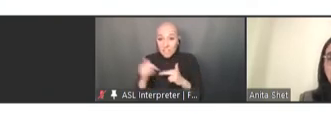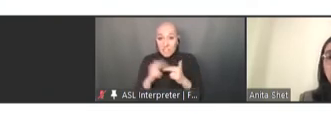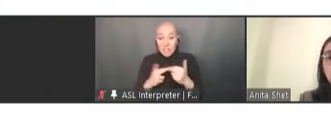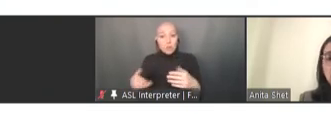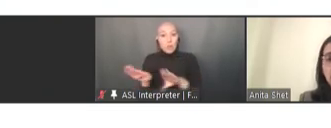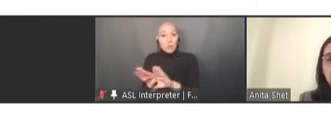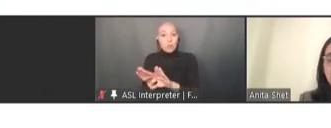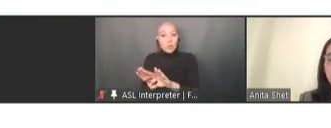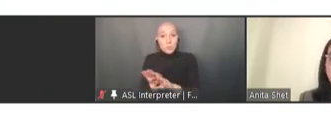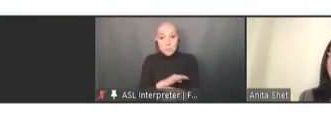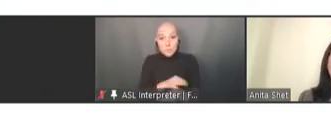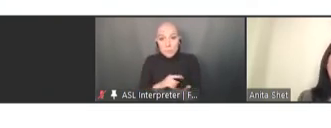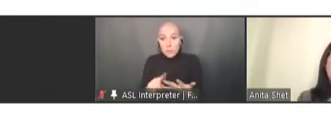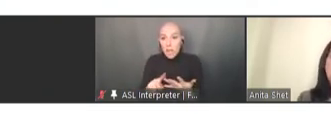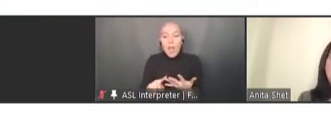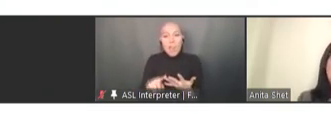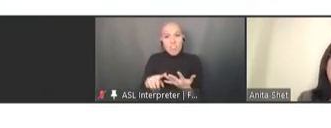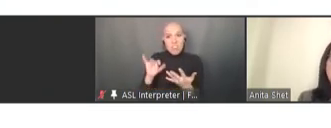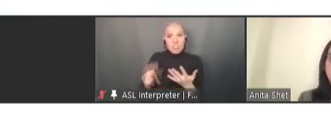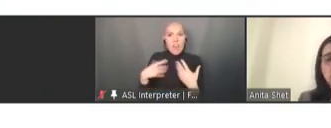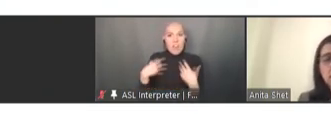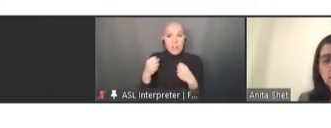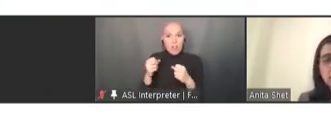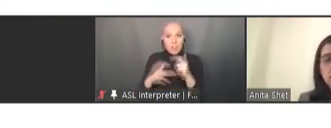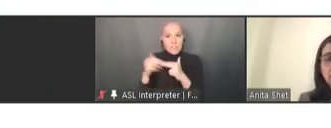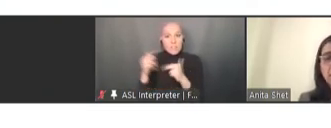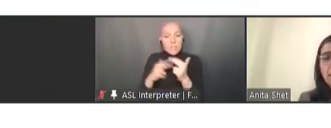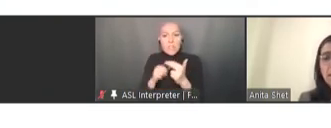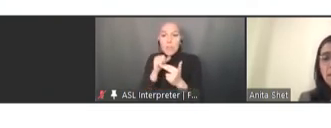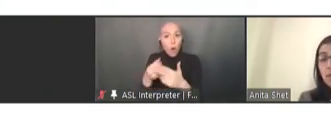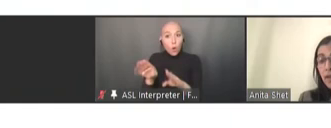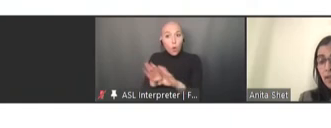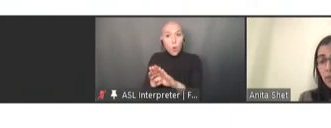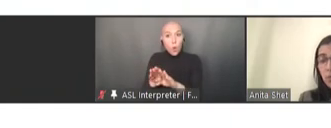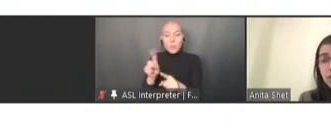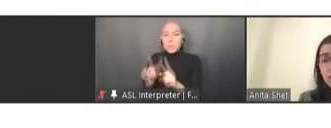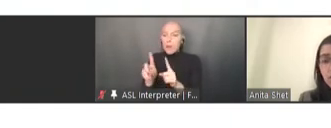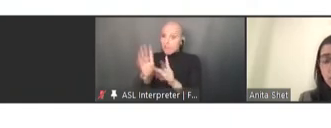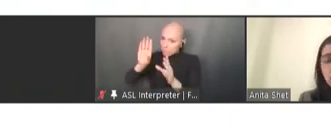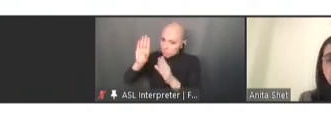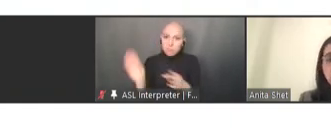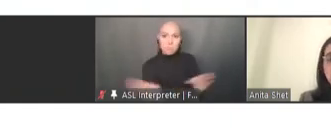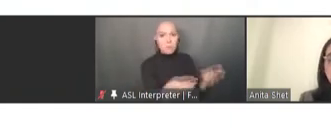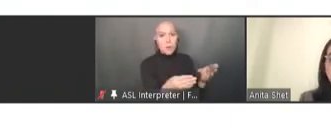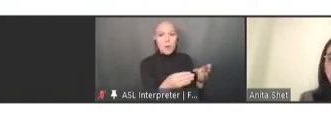COVID care as opposed to other services. There were health worker shortages that were very